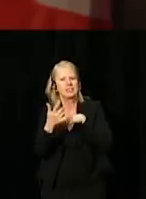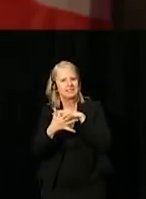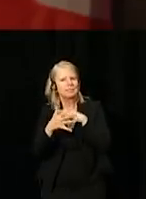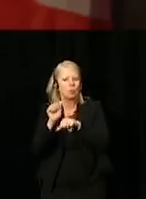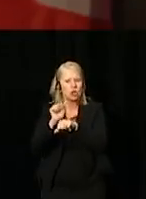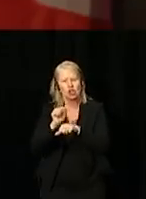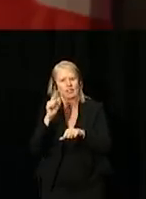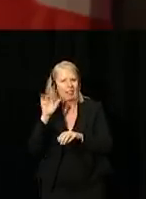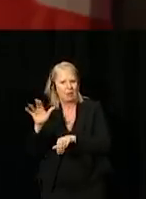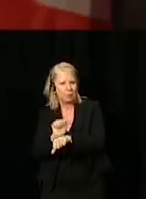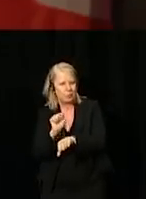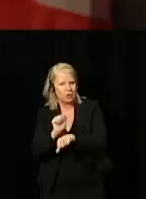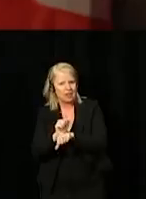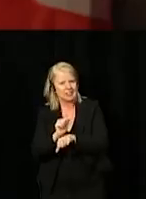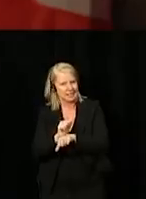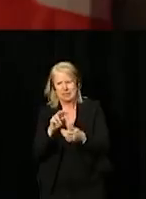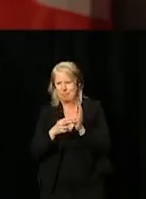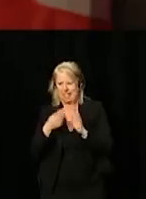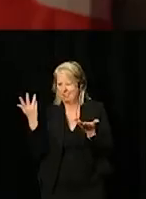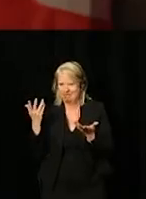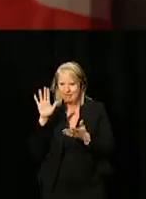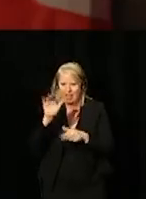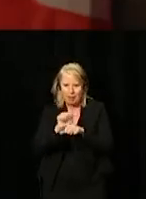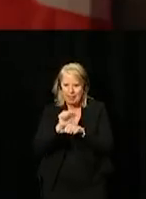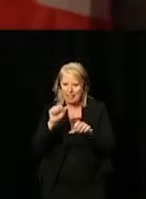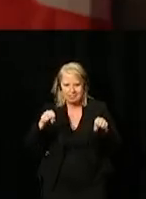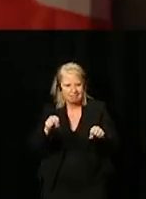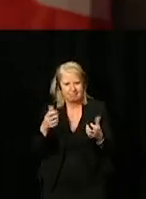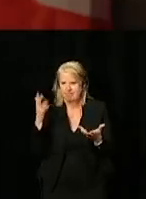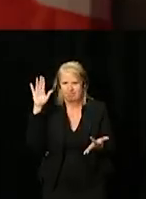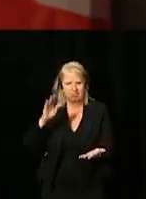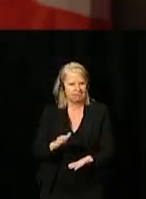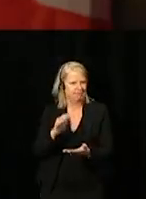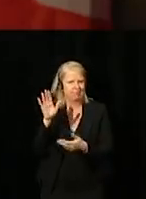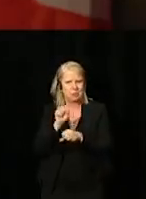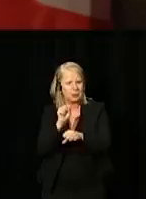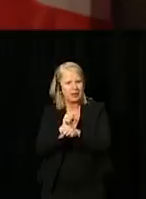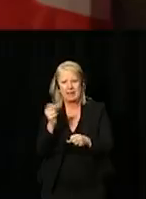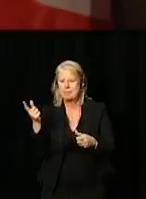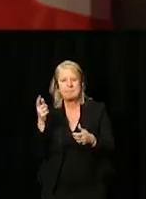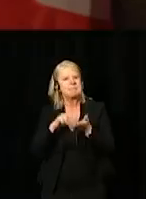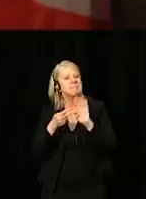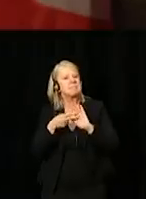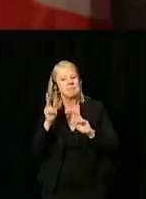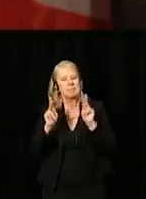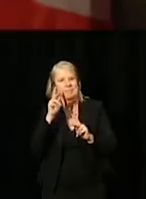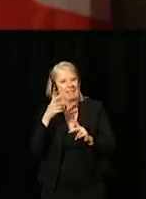Not only does this decrease productivity, it does not make public servants feel welcome.